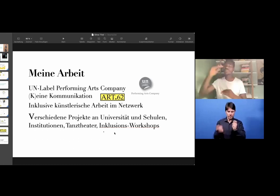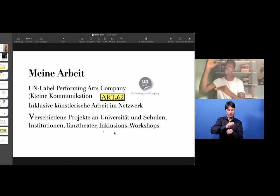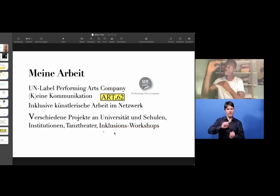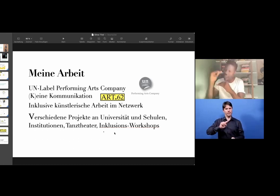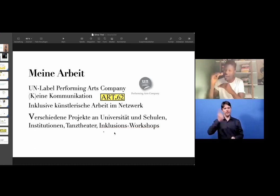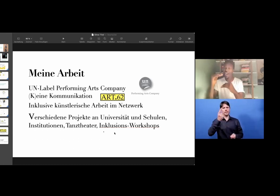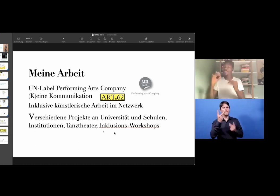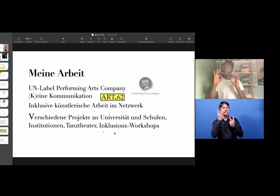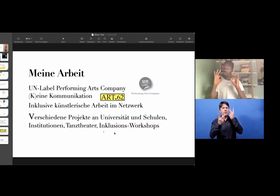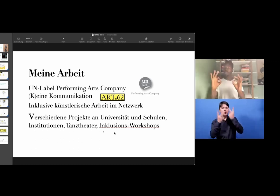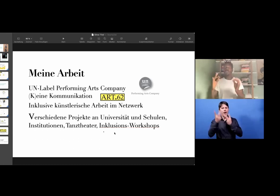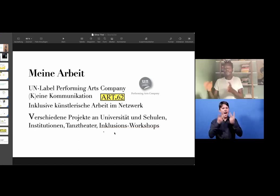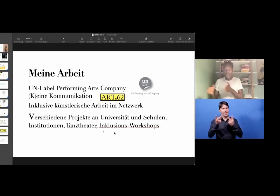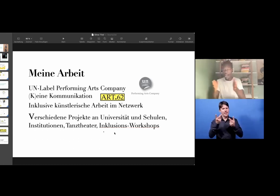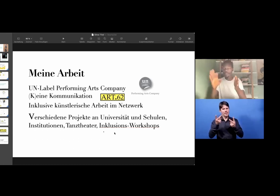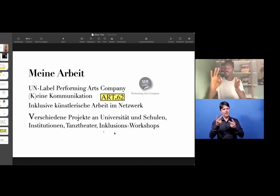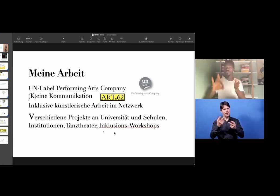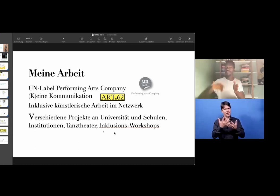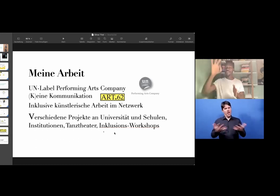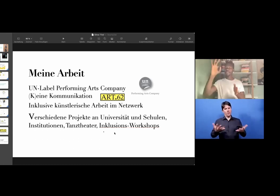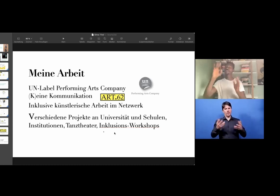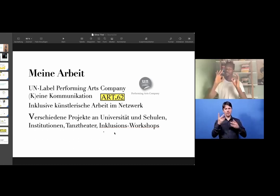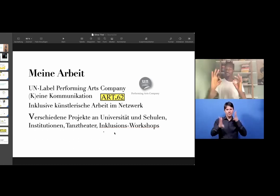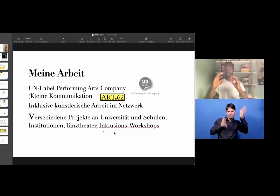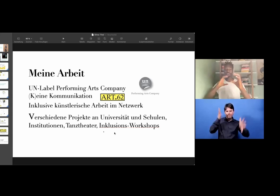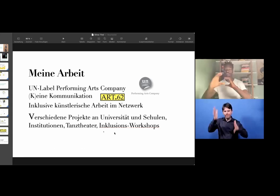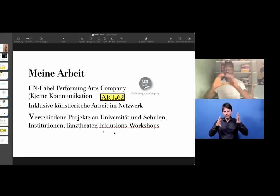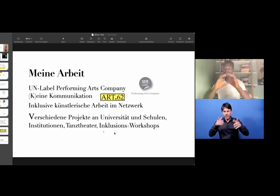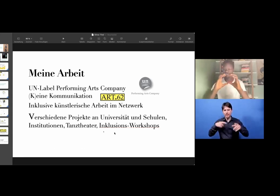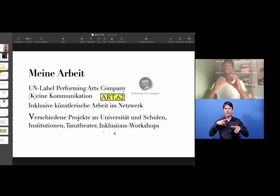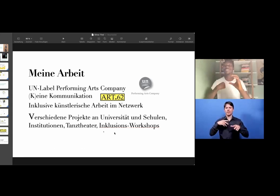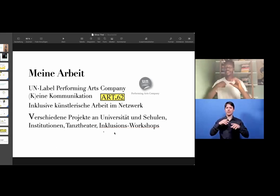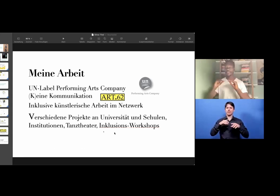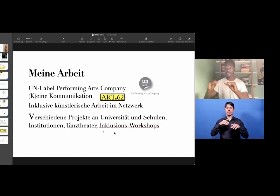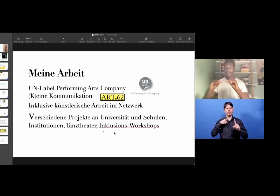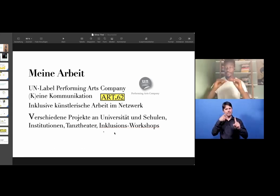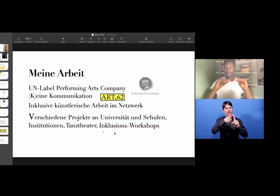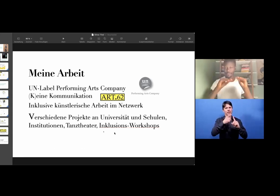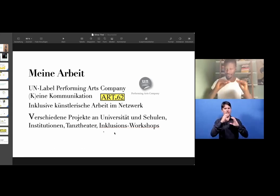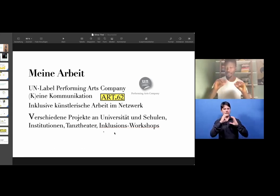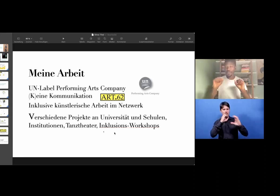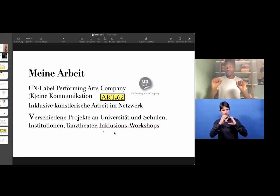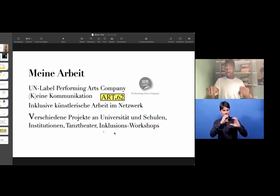And of course it's little in the beginning, like the topics we can talk about. But once you start teaching